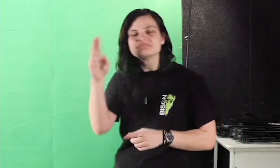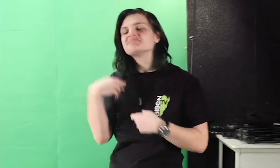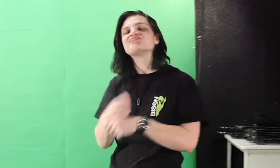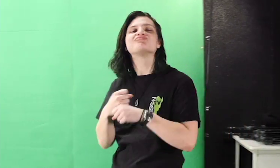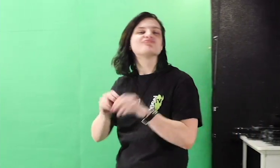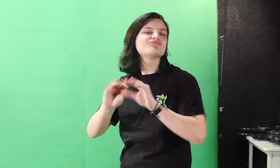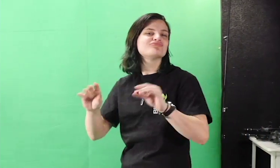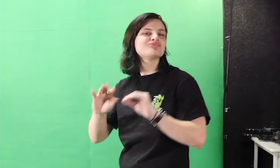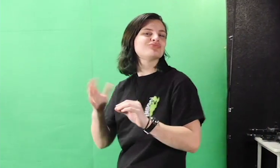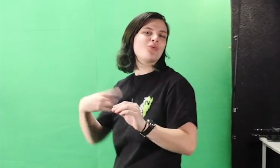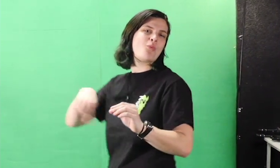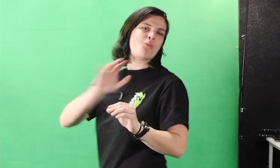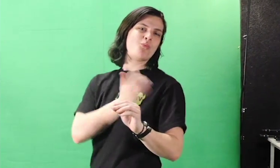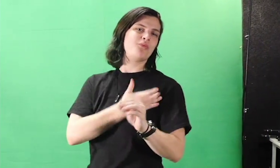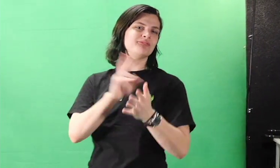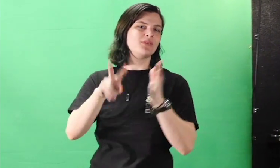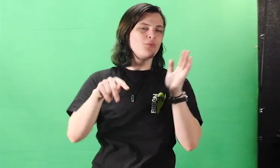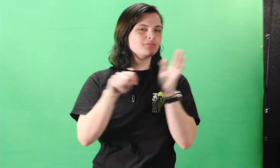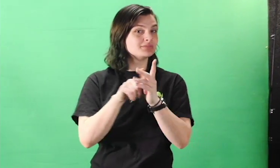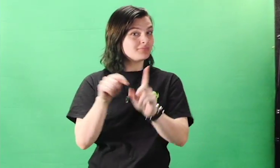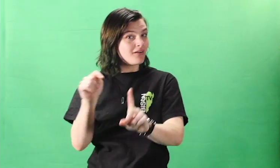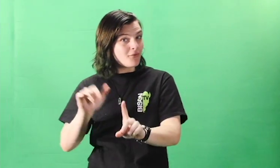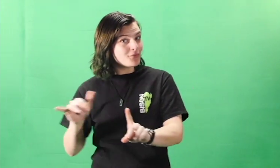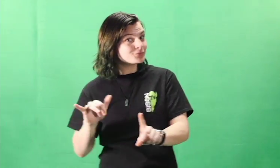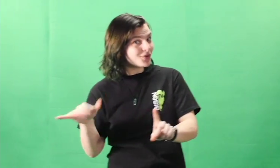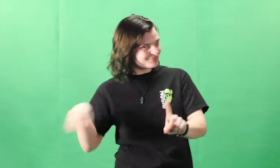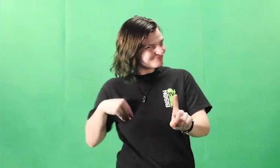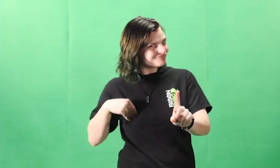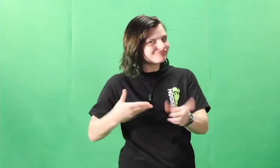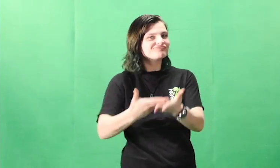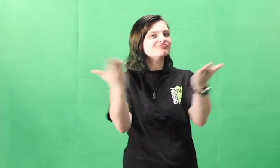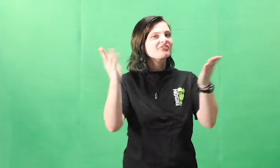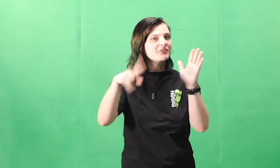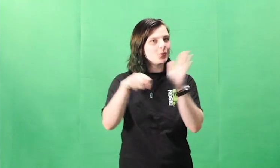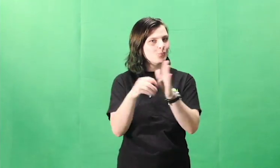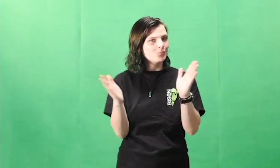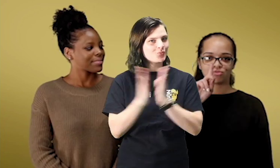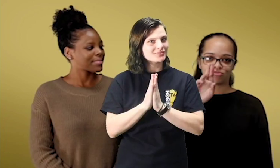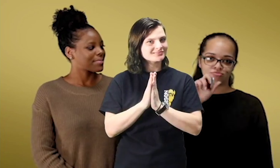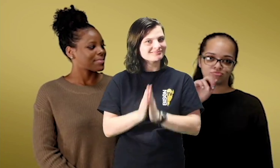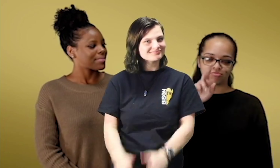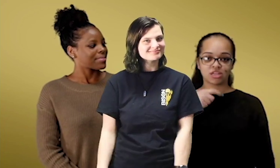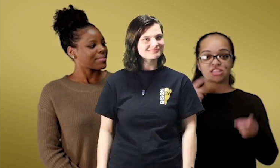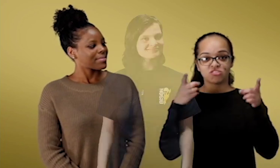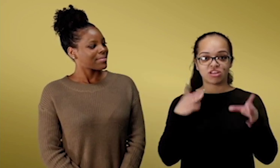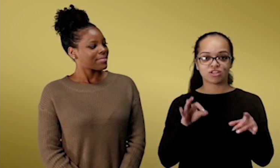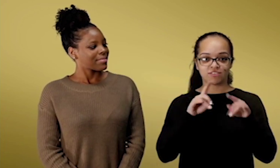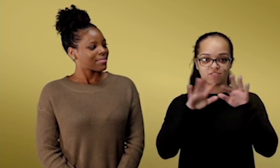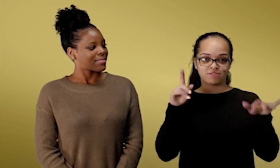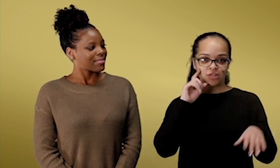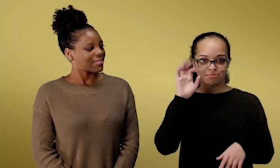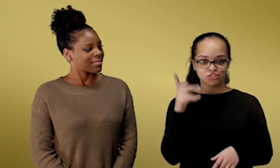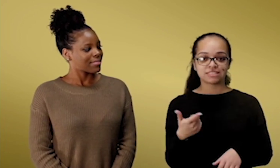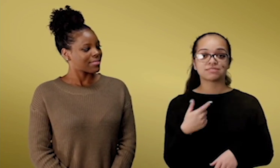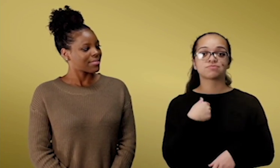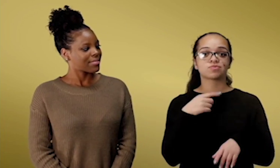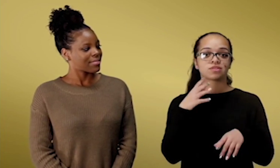We create and share our own videos, but we also take video requests! I'm the Director of Diversity for SBG. I also--